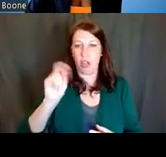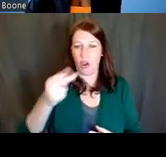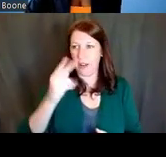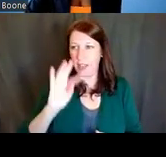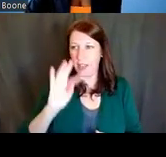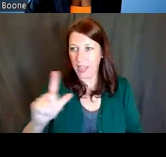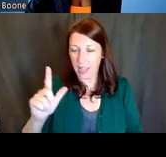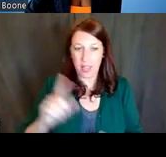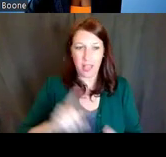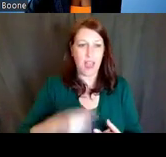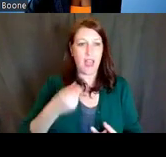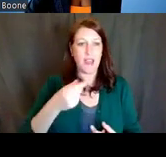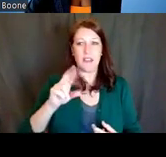Dr. Teraya Donaldson.